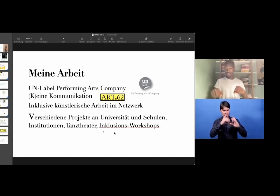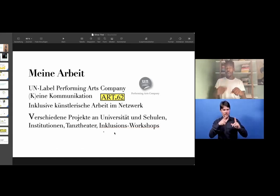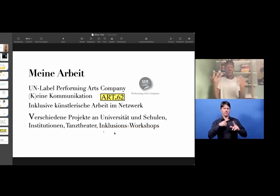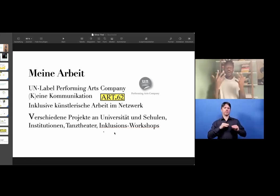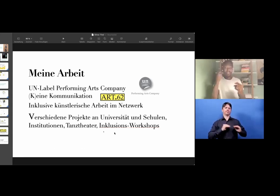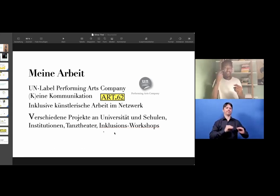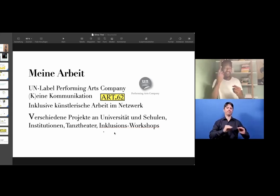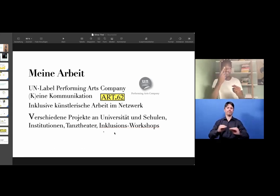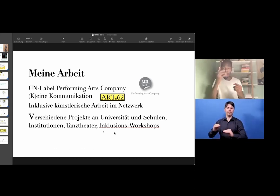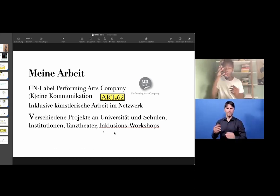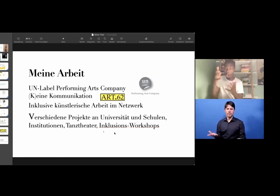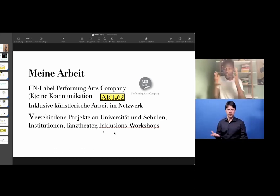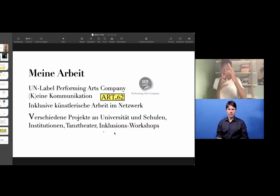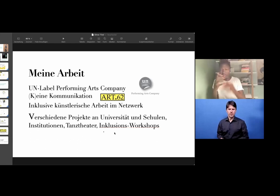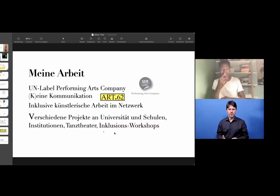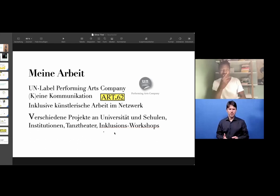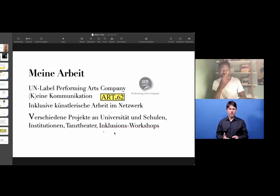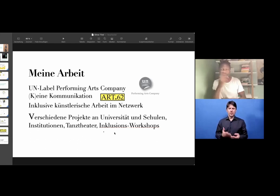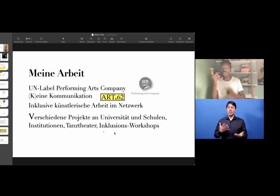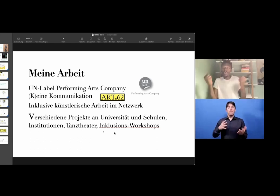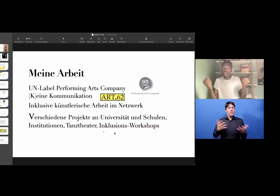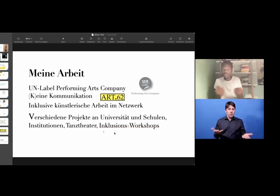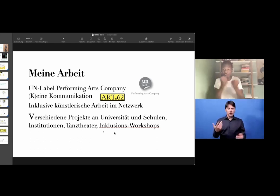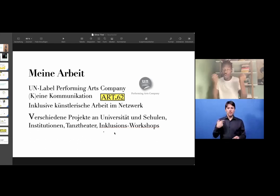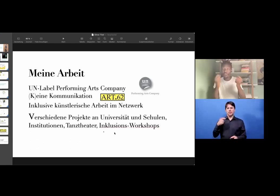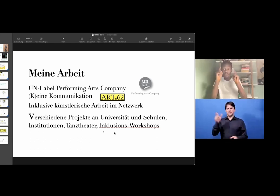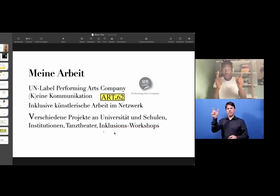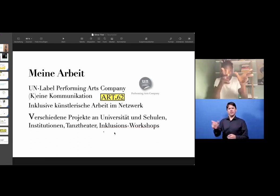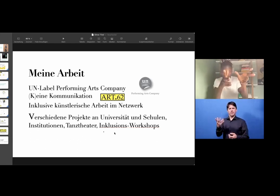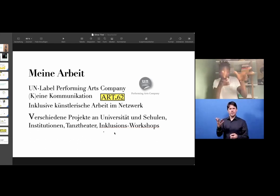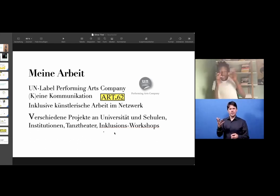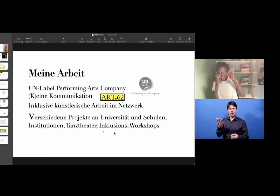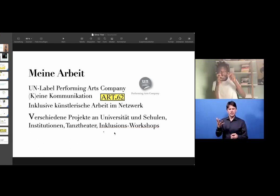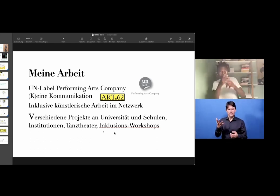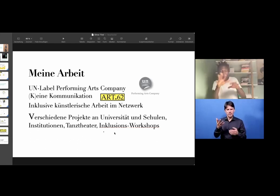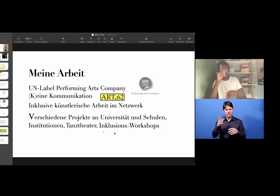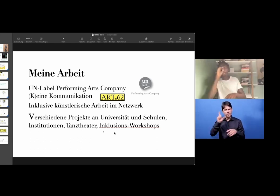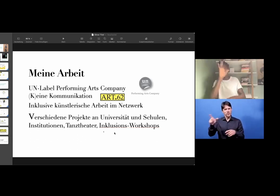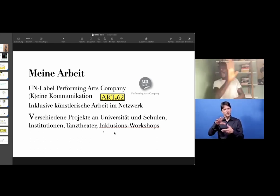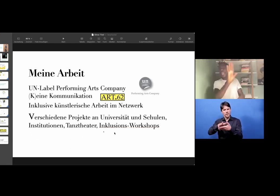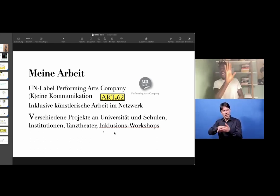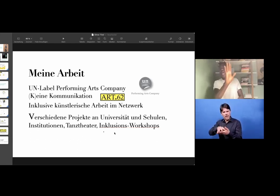and once you start understanding how the other person works, and once you also teach hearing people